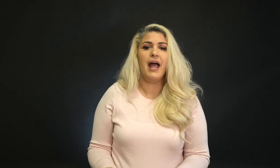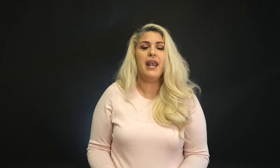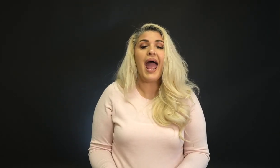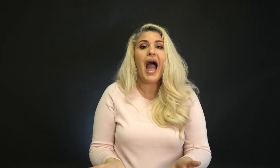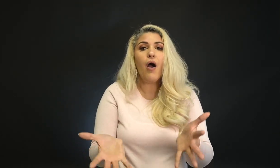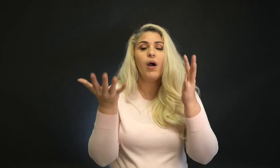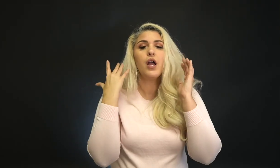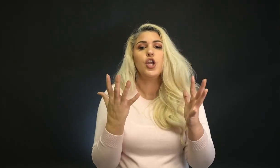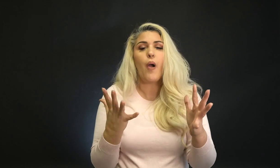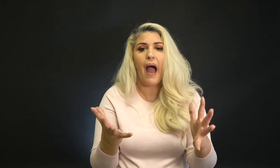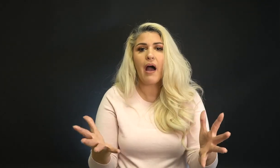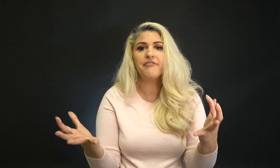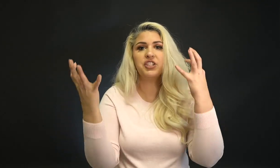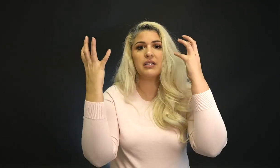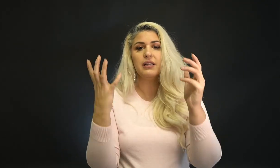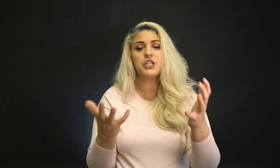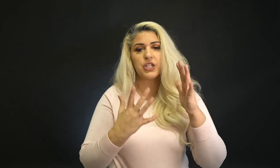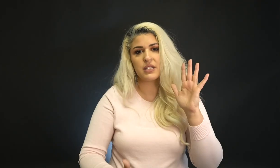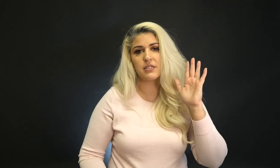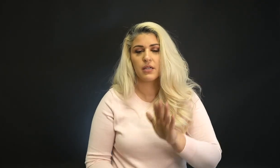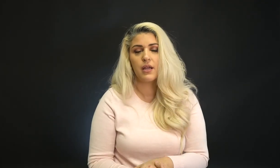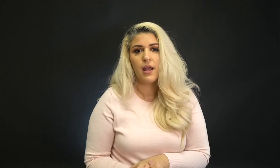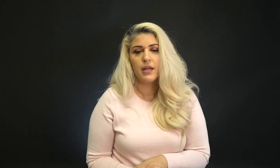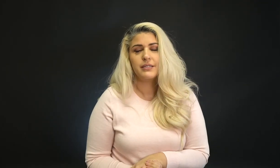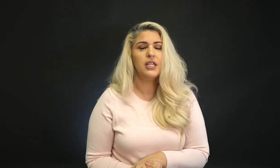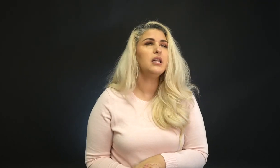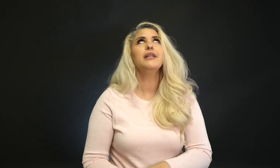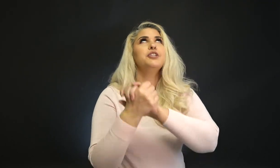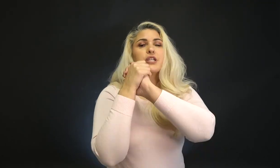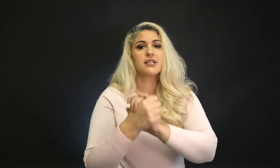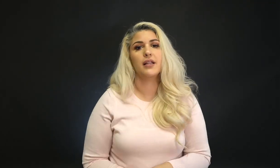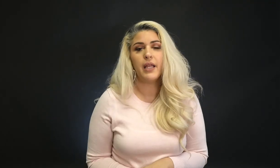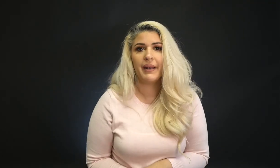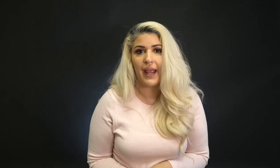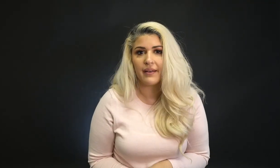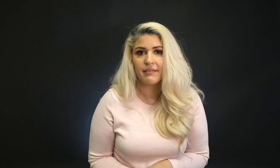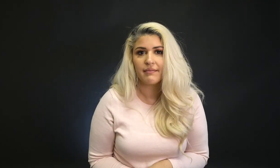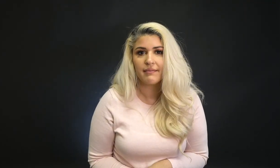And now you have delicious, delicious lemonade.